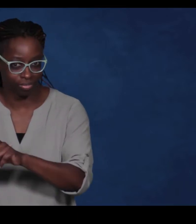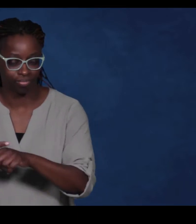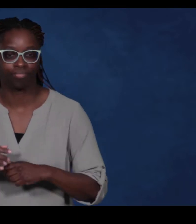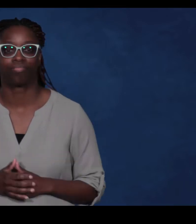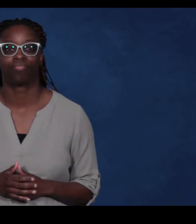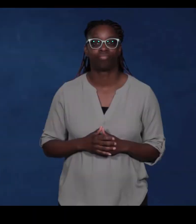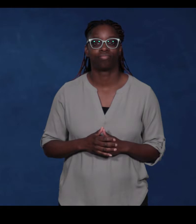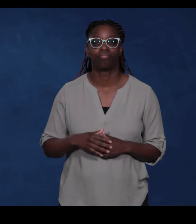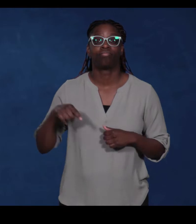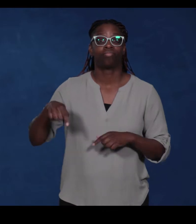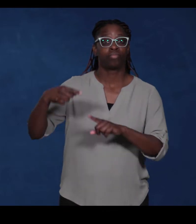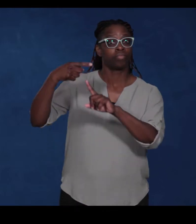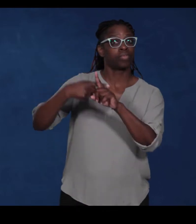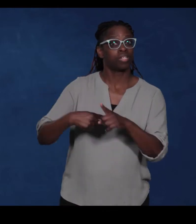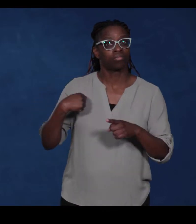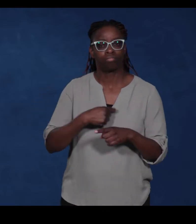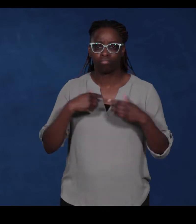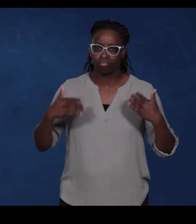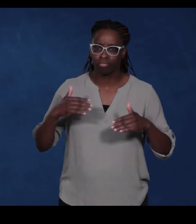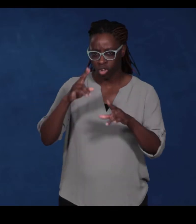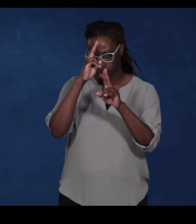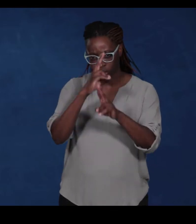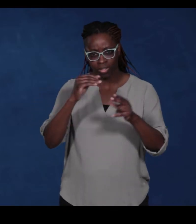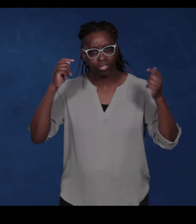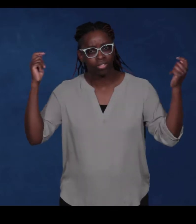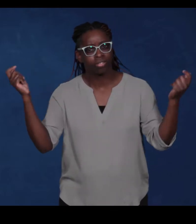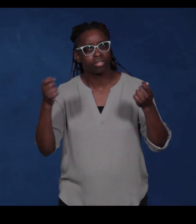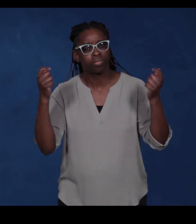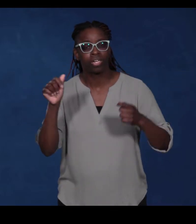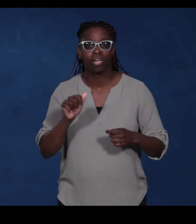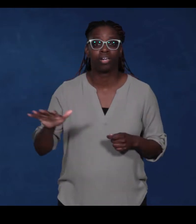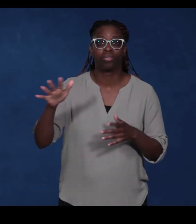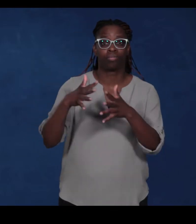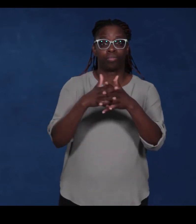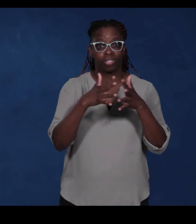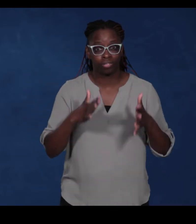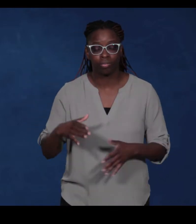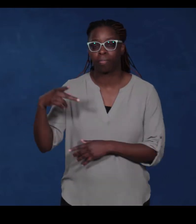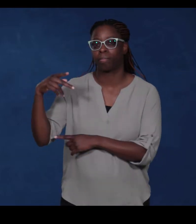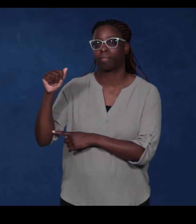This month provides us the opportunity to honor and celebrate Asian American Pacific